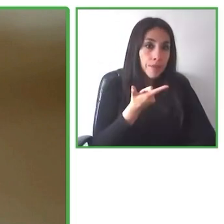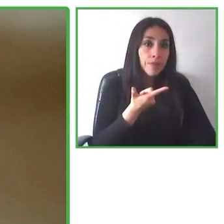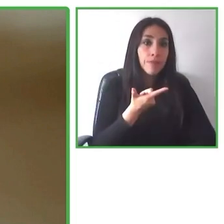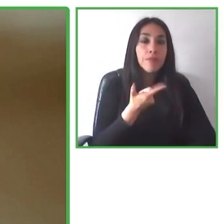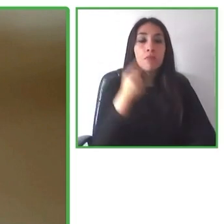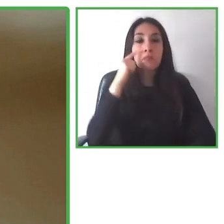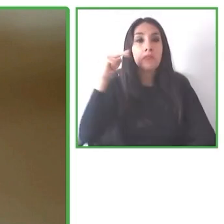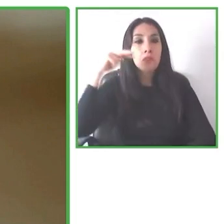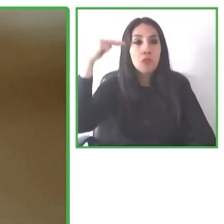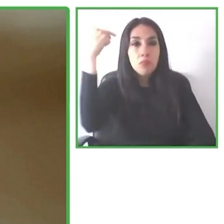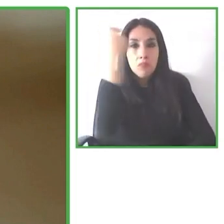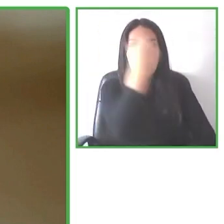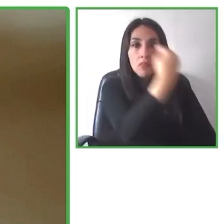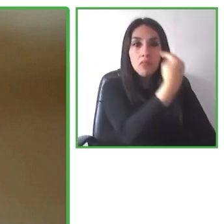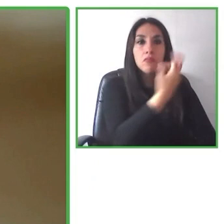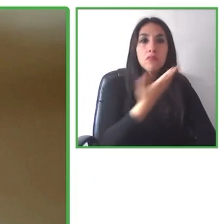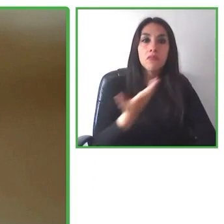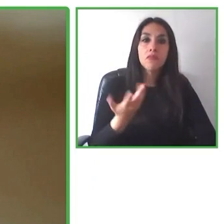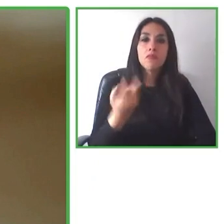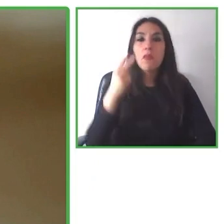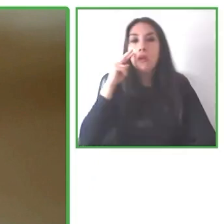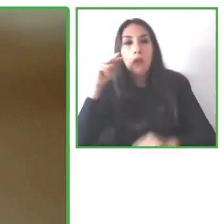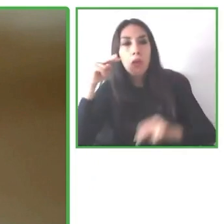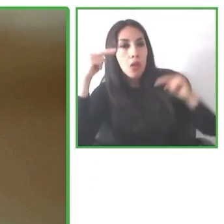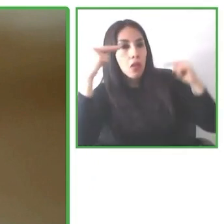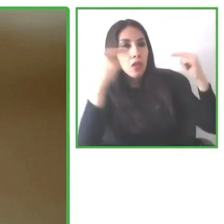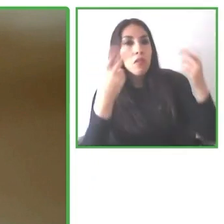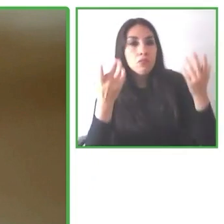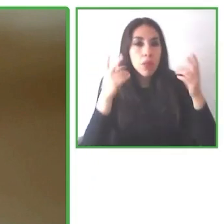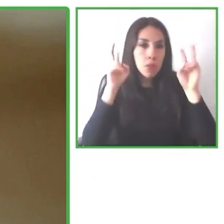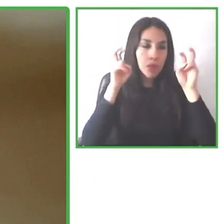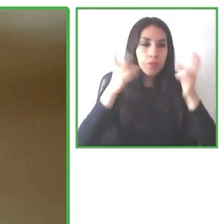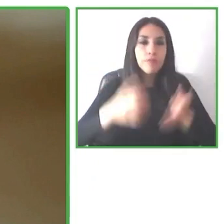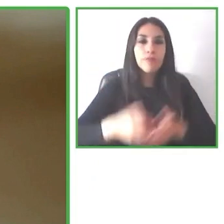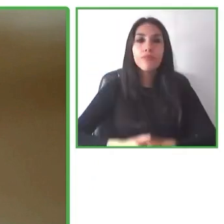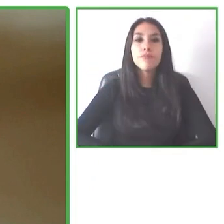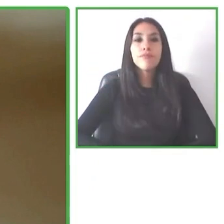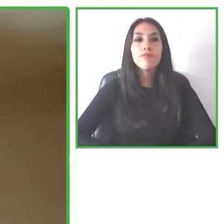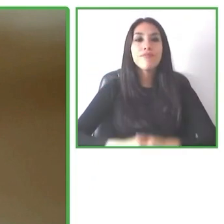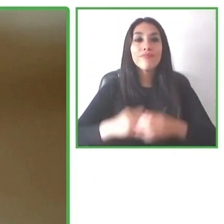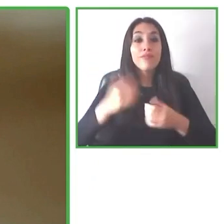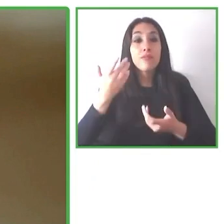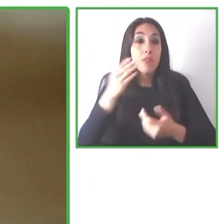looks at all of the requirements that someone may needs, and so that